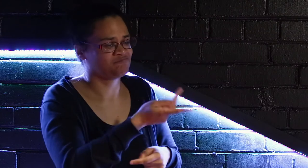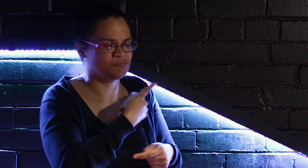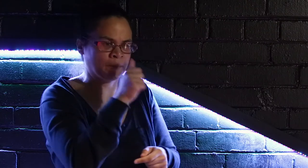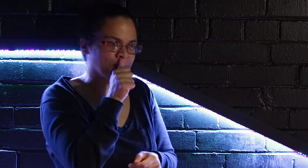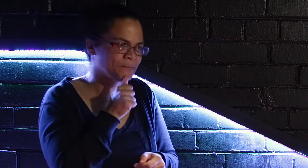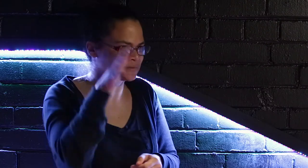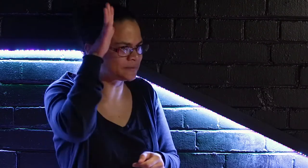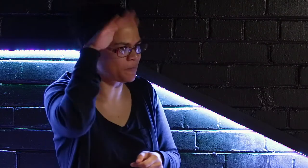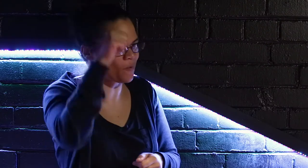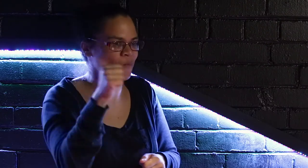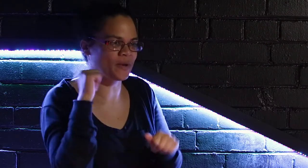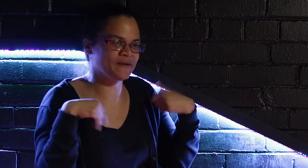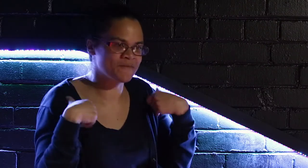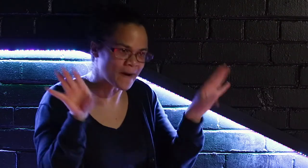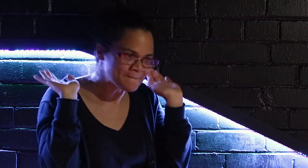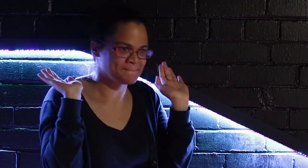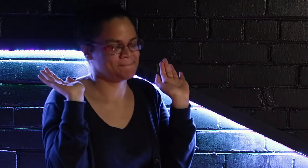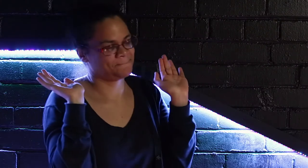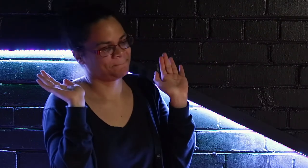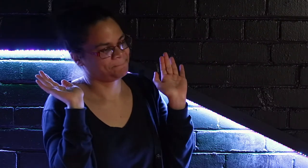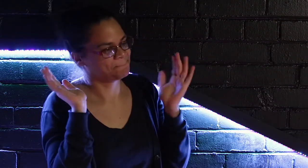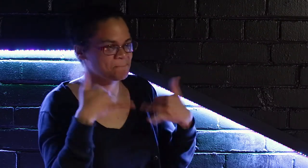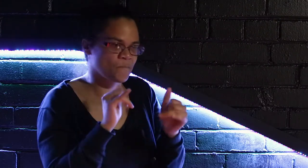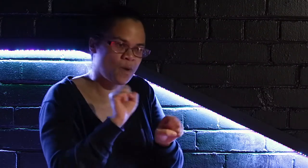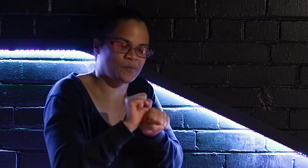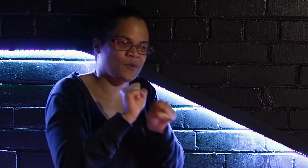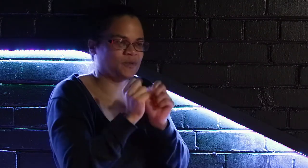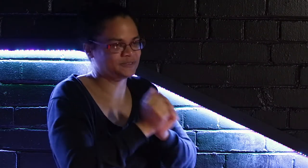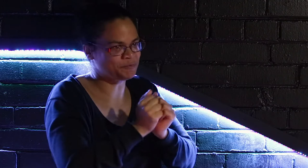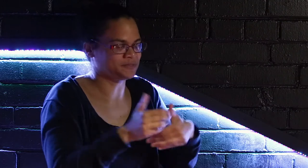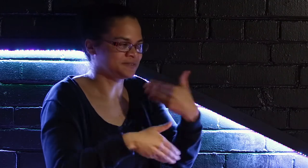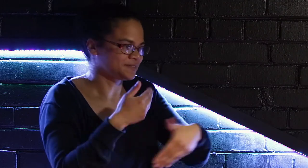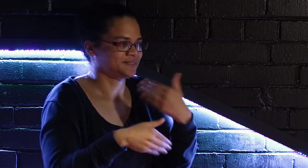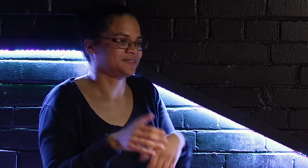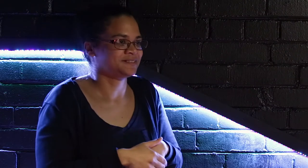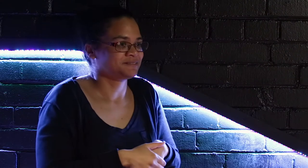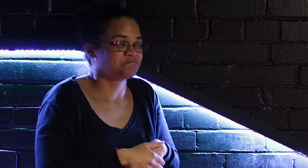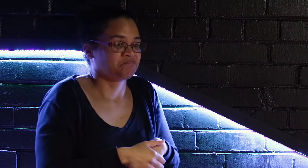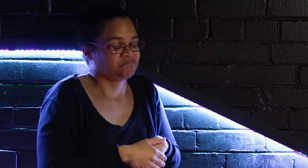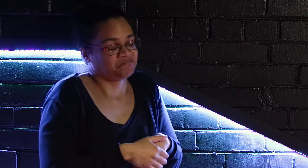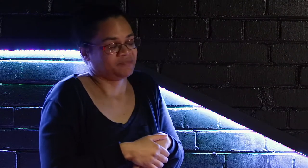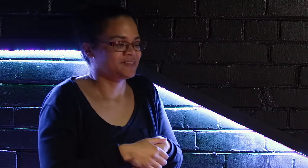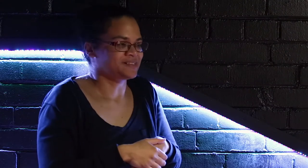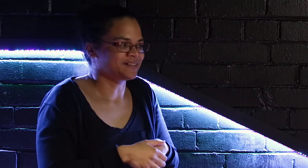So far, we've been very patient but also stubborn because we won't give up. We want to continue to work together and work through the process.